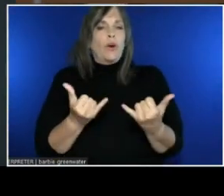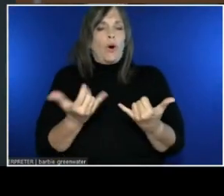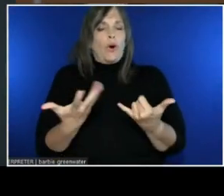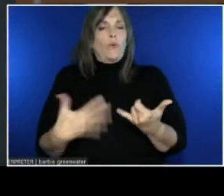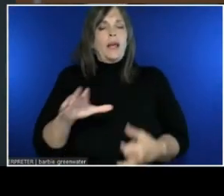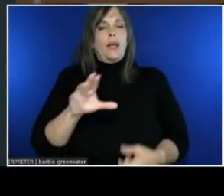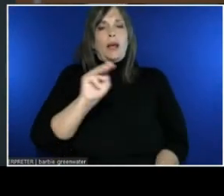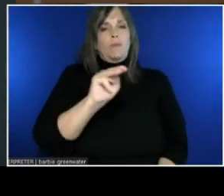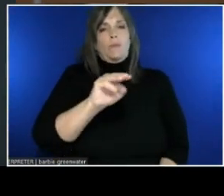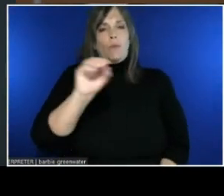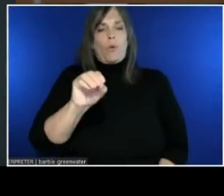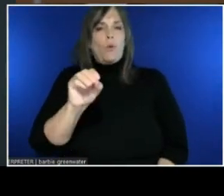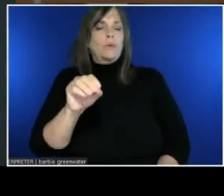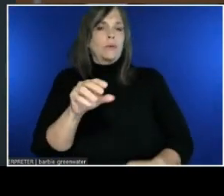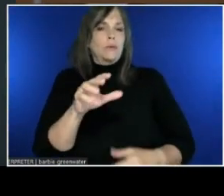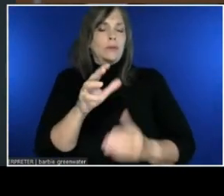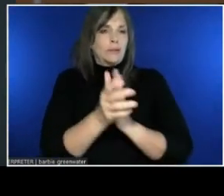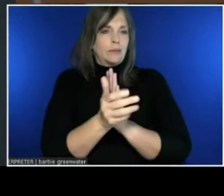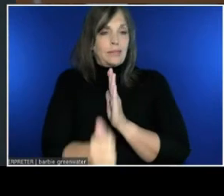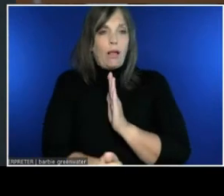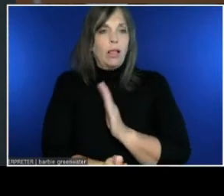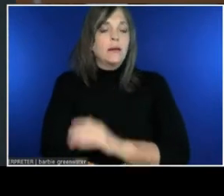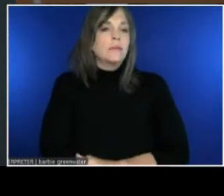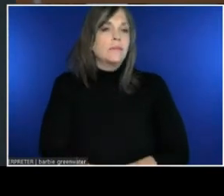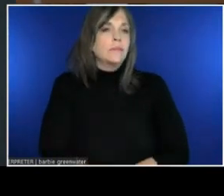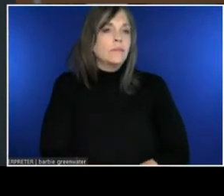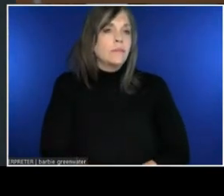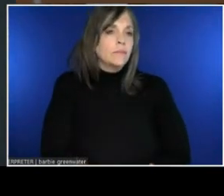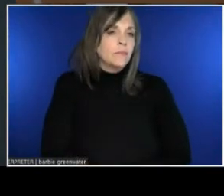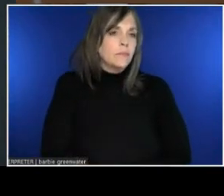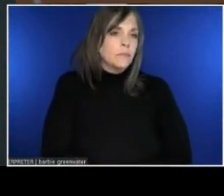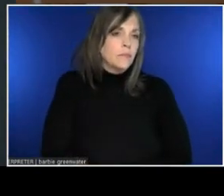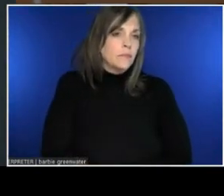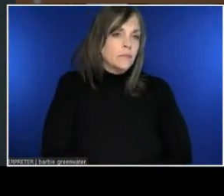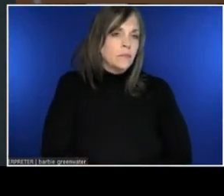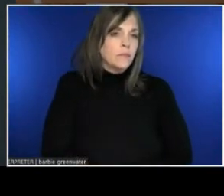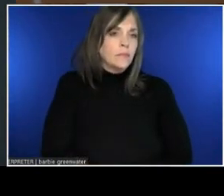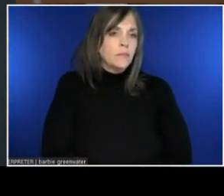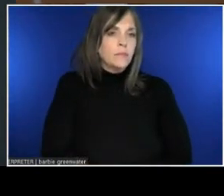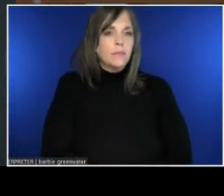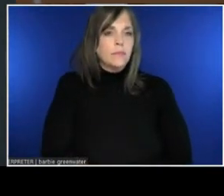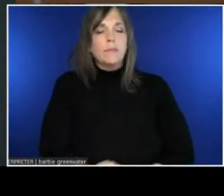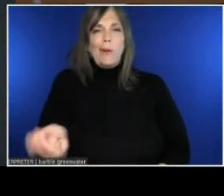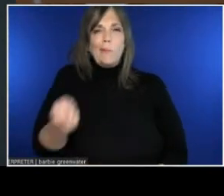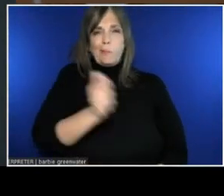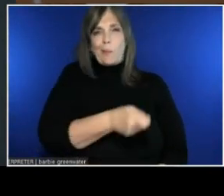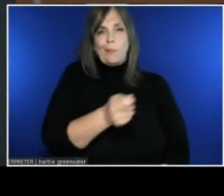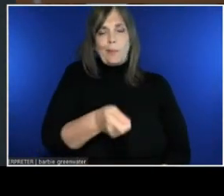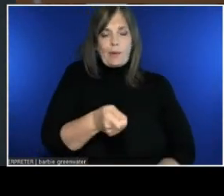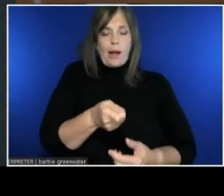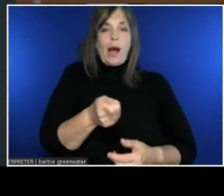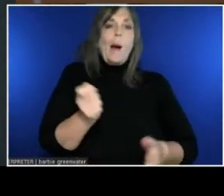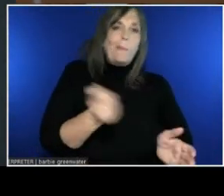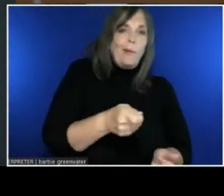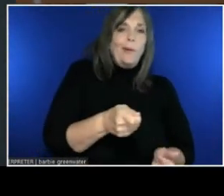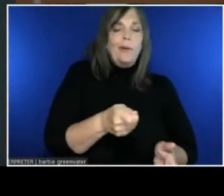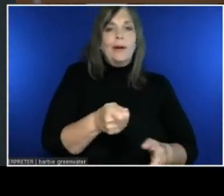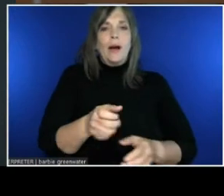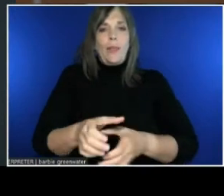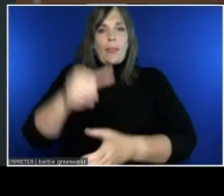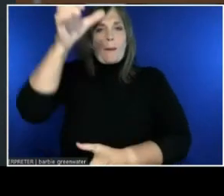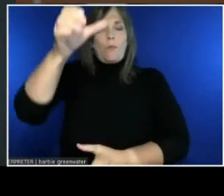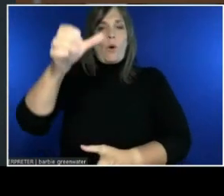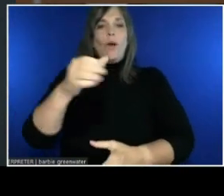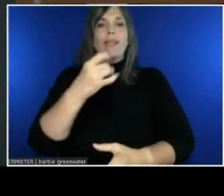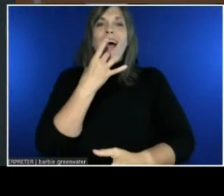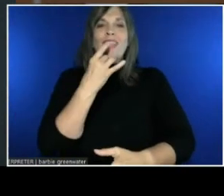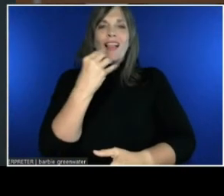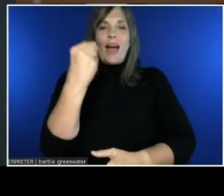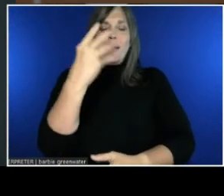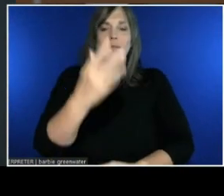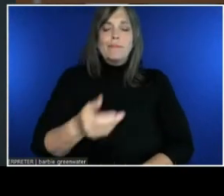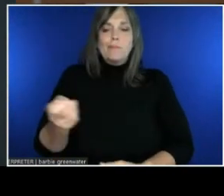I found the domes and the traffic light.